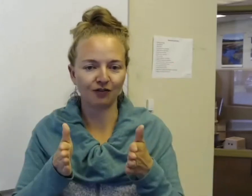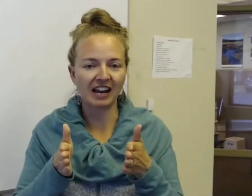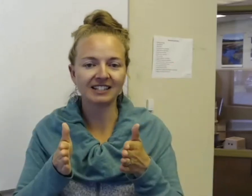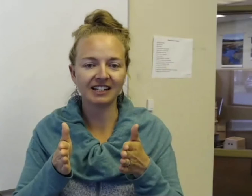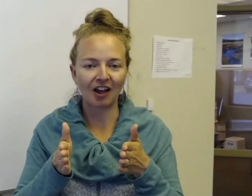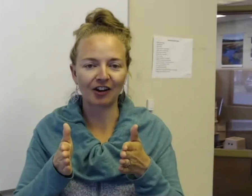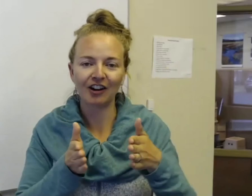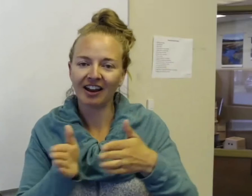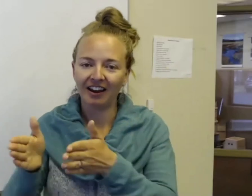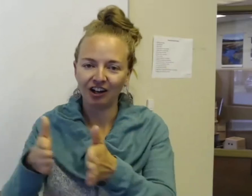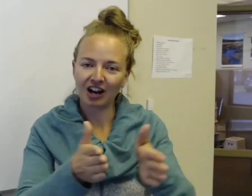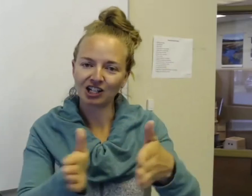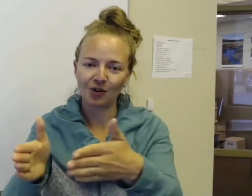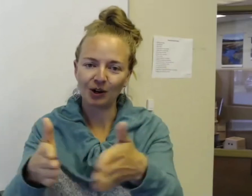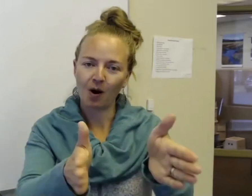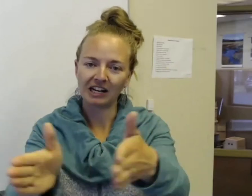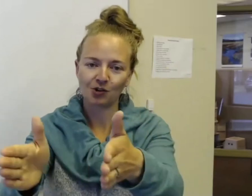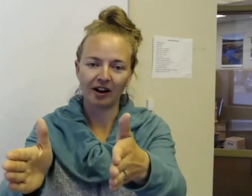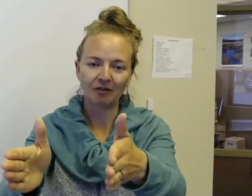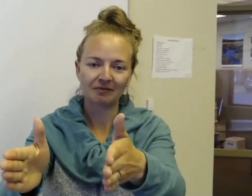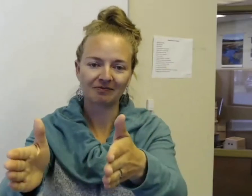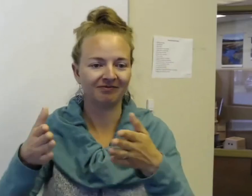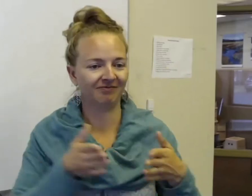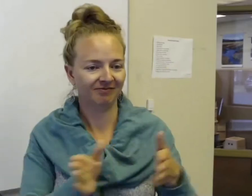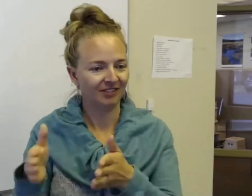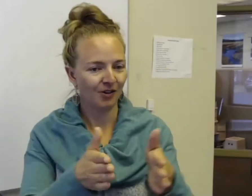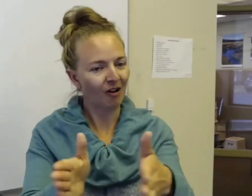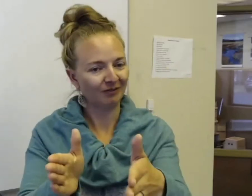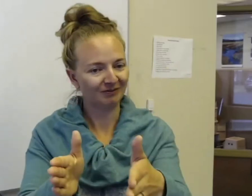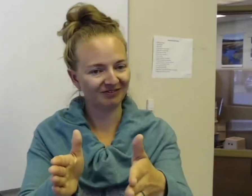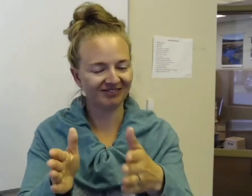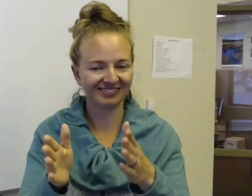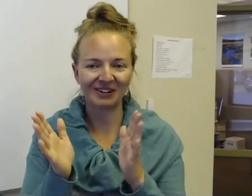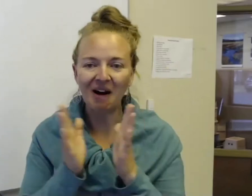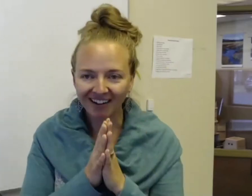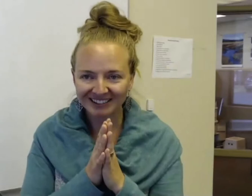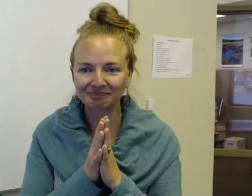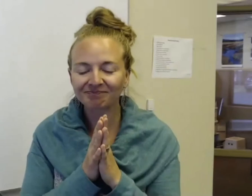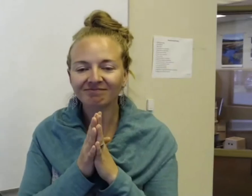They're facing together and they're kind of showing a windy trail. "Trail". So awesome!